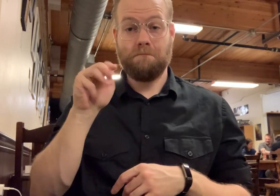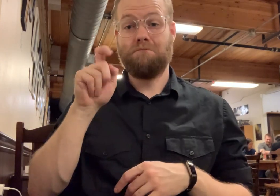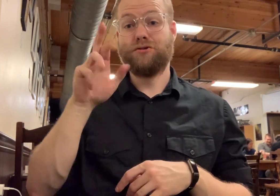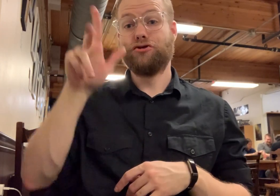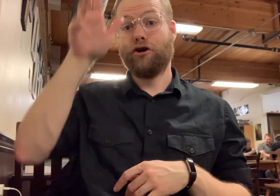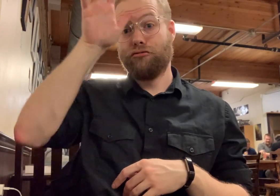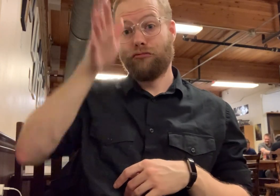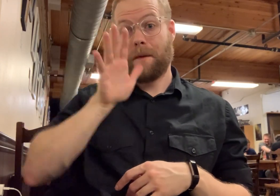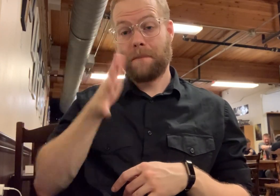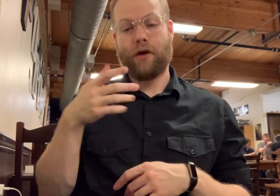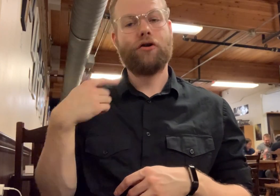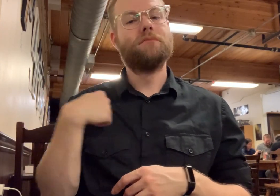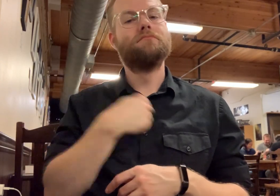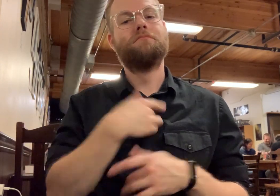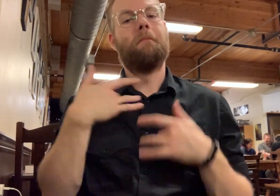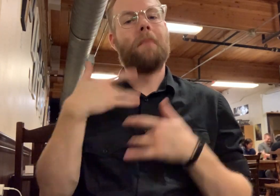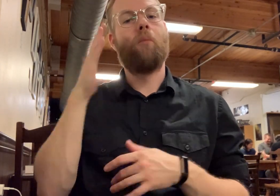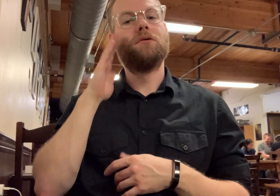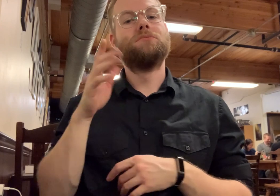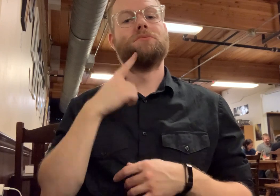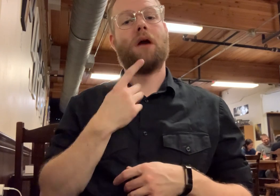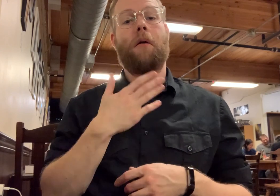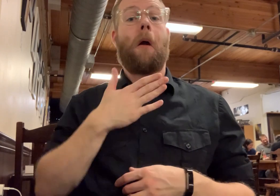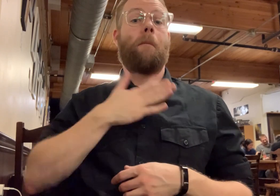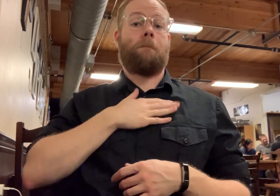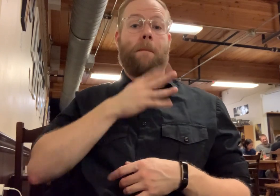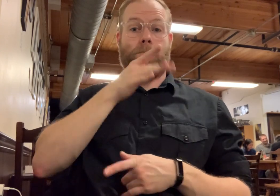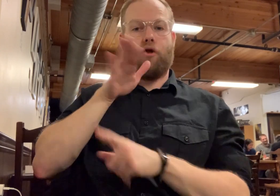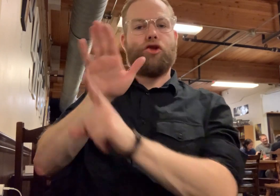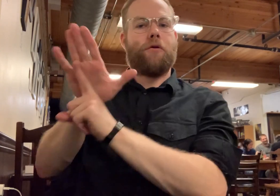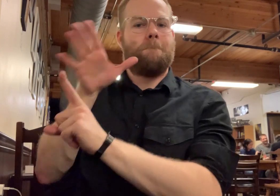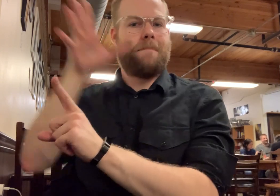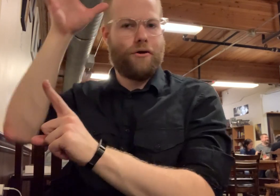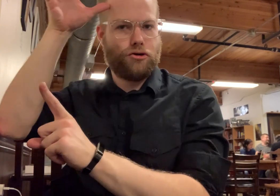Maternal grandparents, we will tend to say my mother's parents.